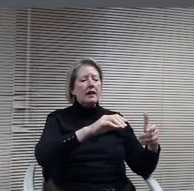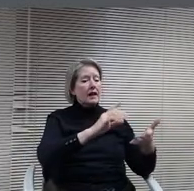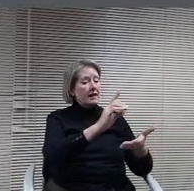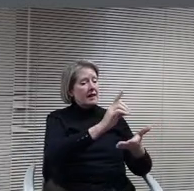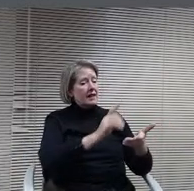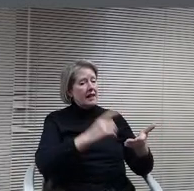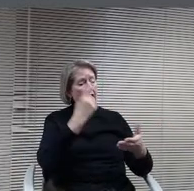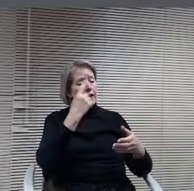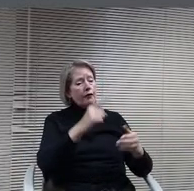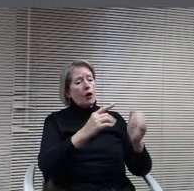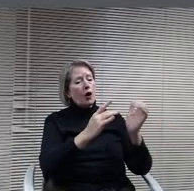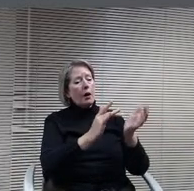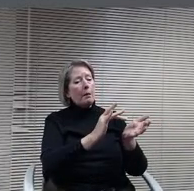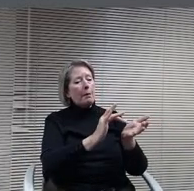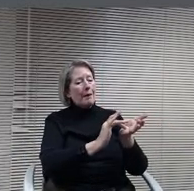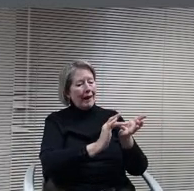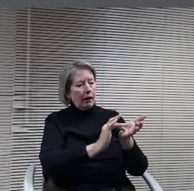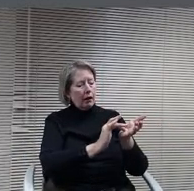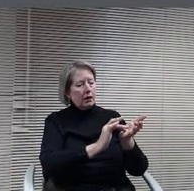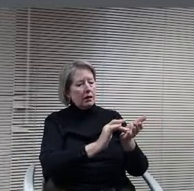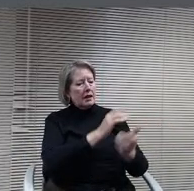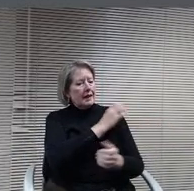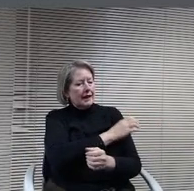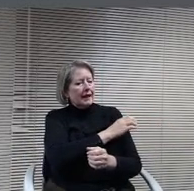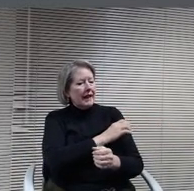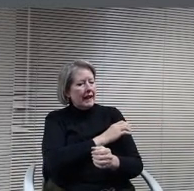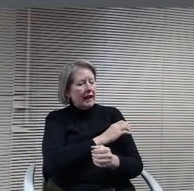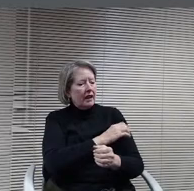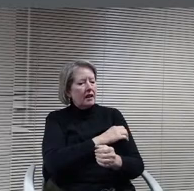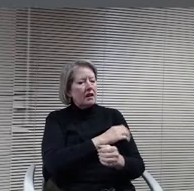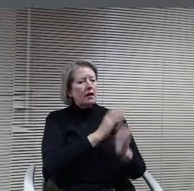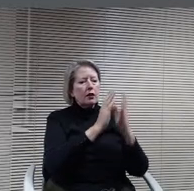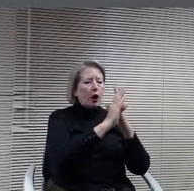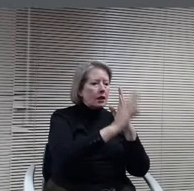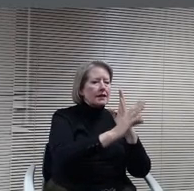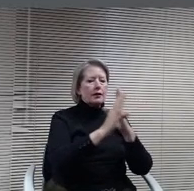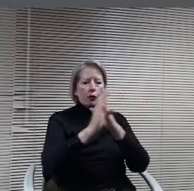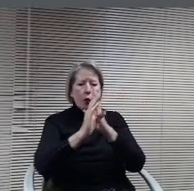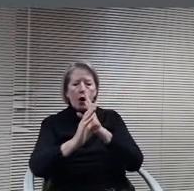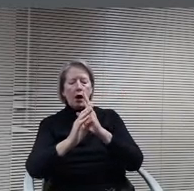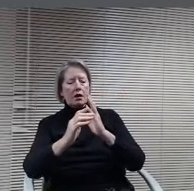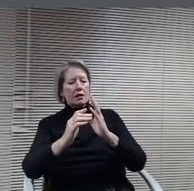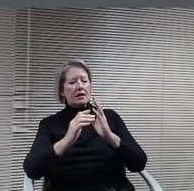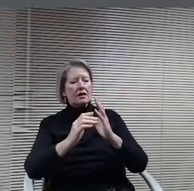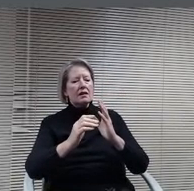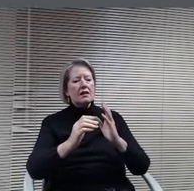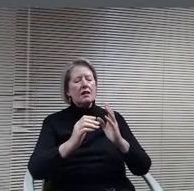a lot of small walls and little cubby areas because they have examination rooms. But all those walls are knocked down walls.